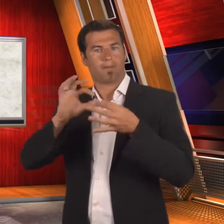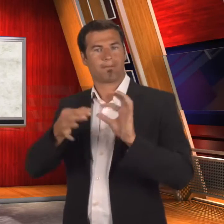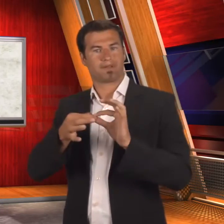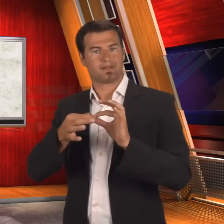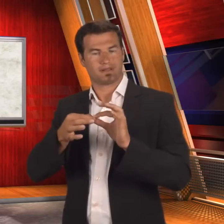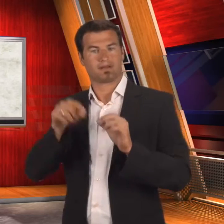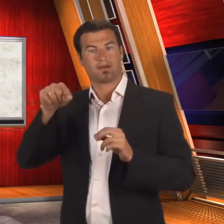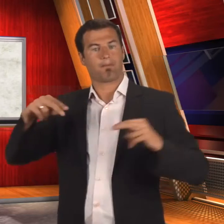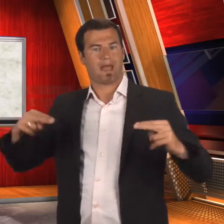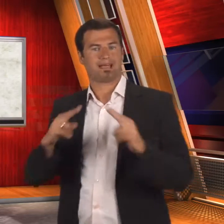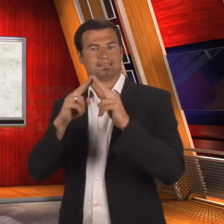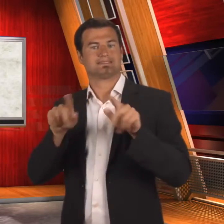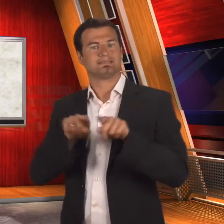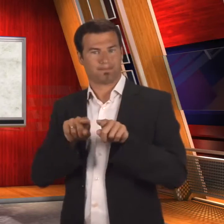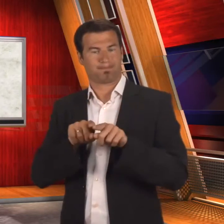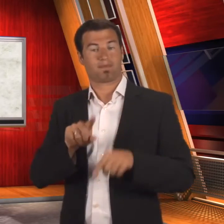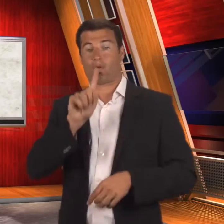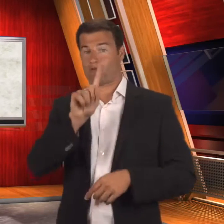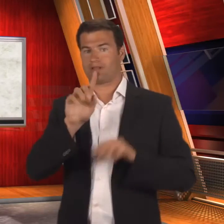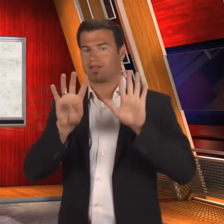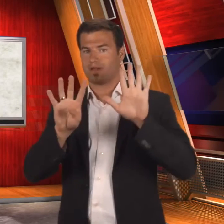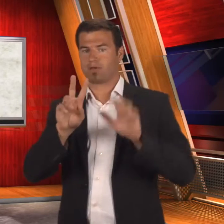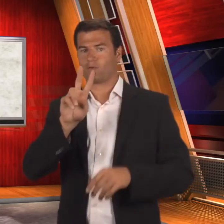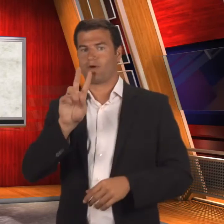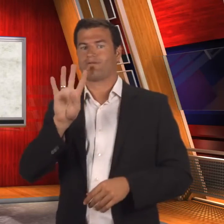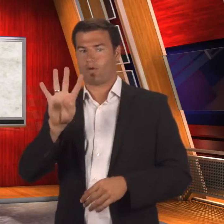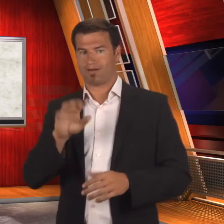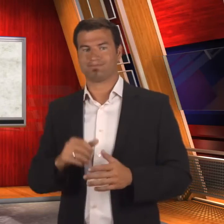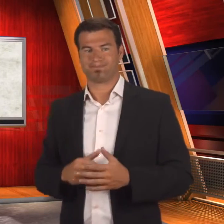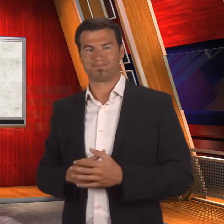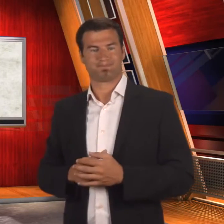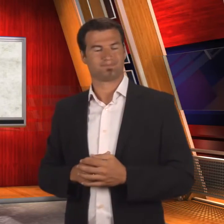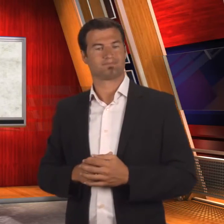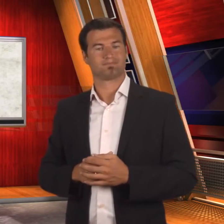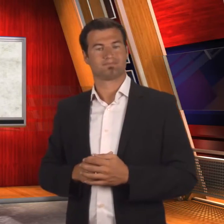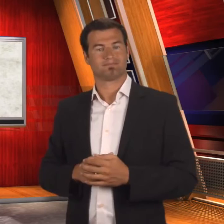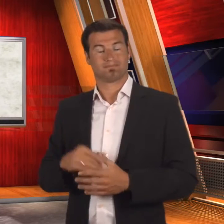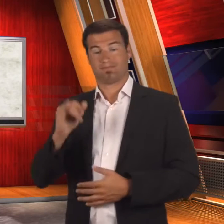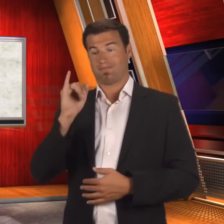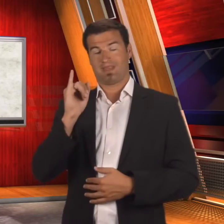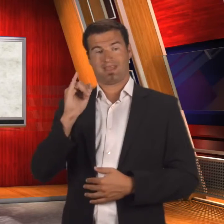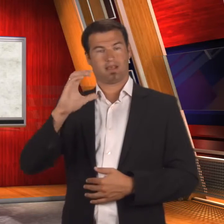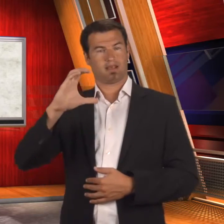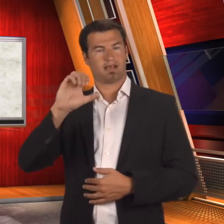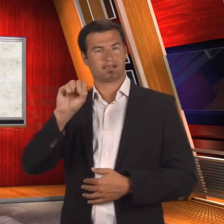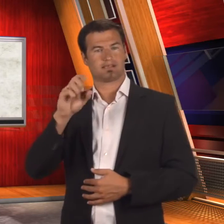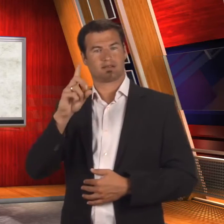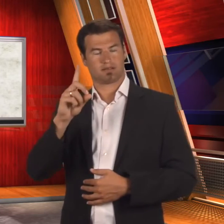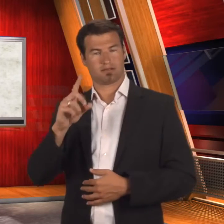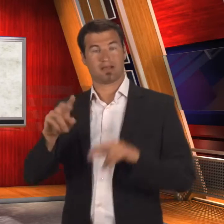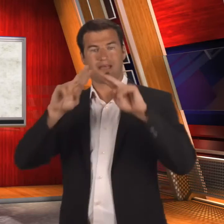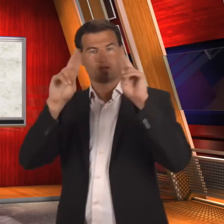Since then, the International Committee of Sports for